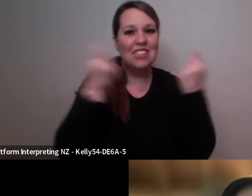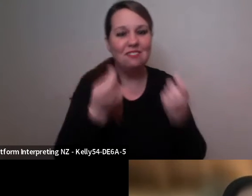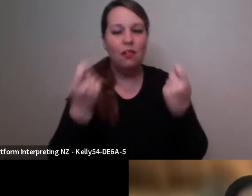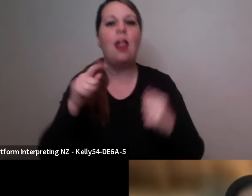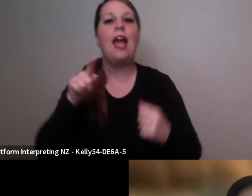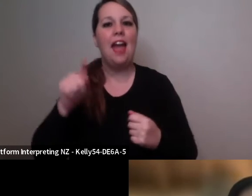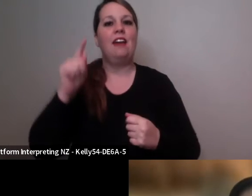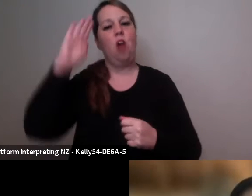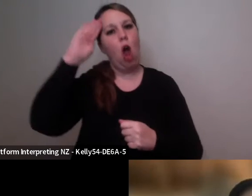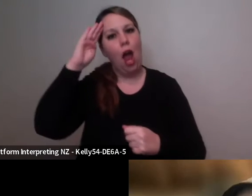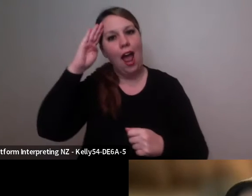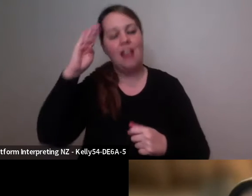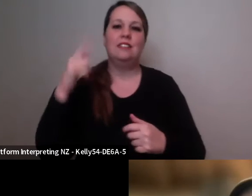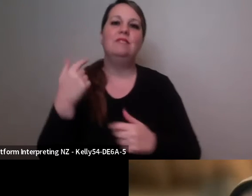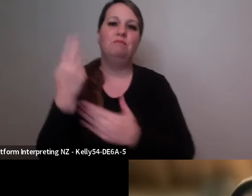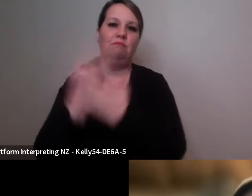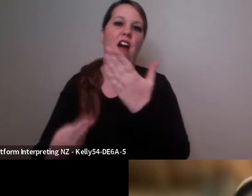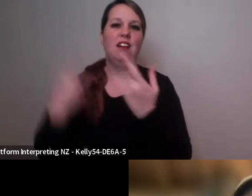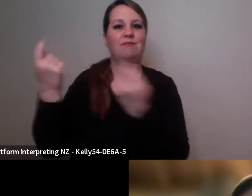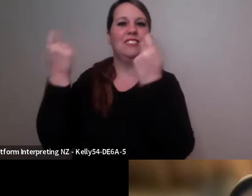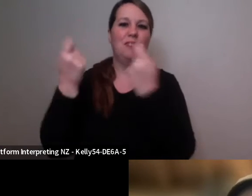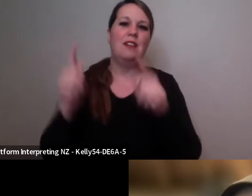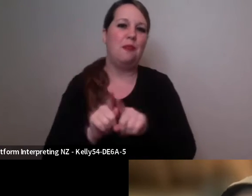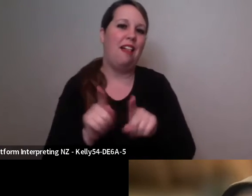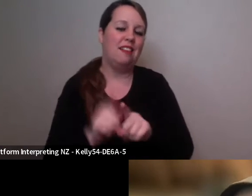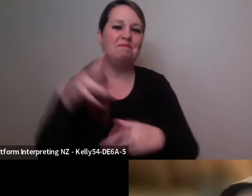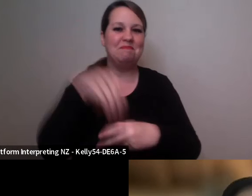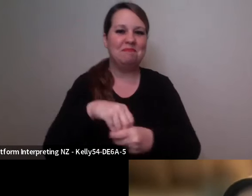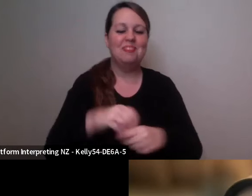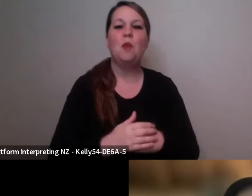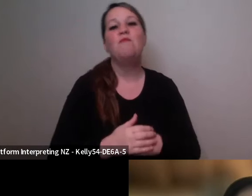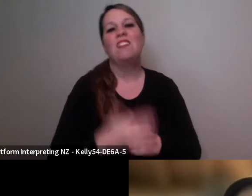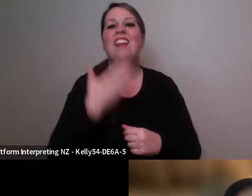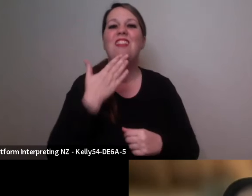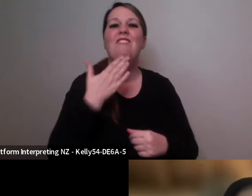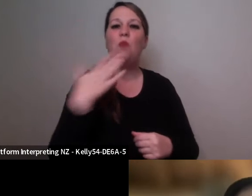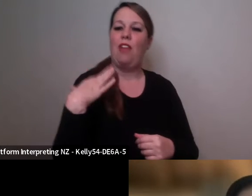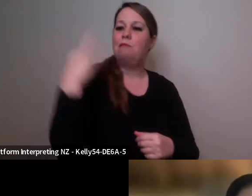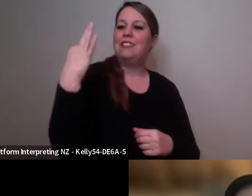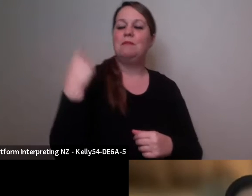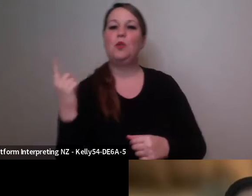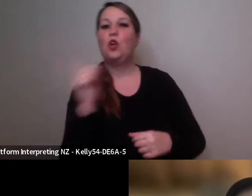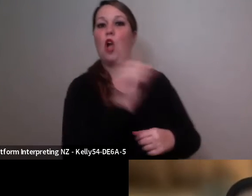and I'm very grateful that I was selected to make this work, which is called The Race